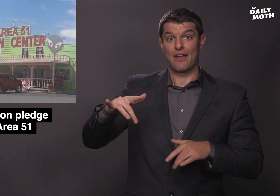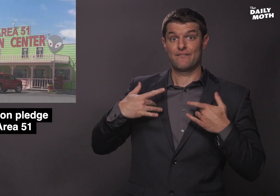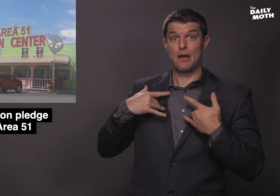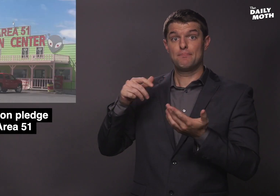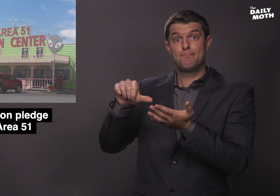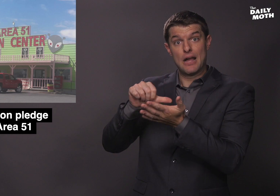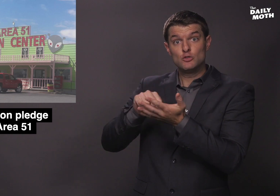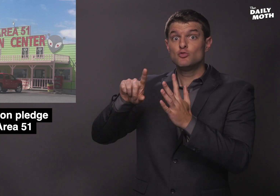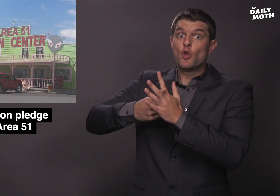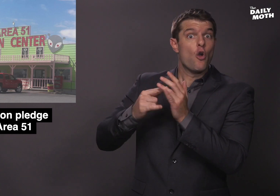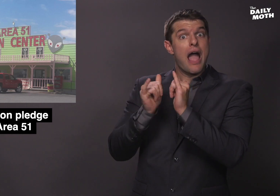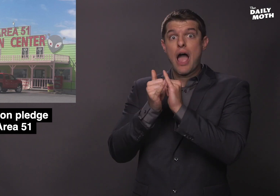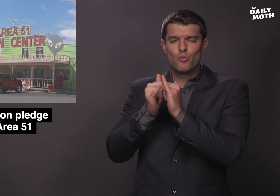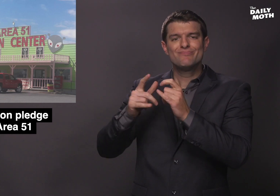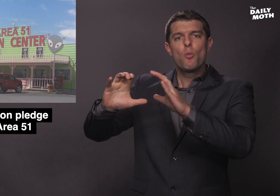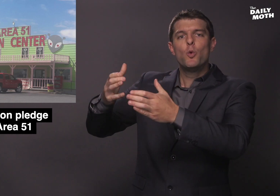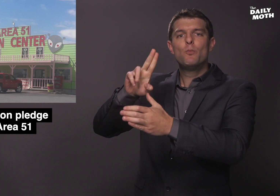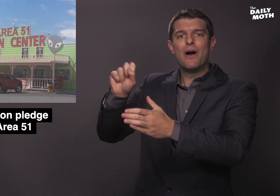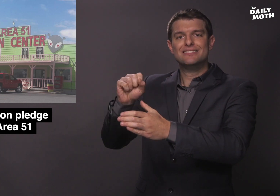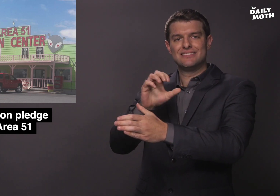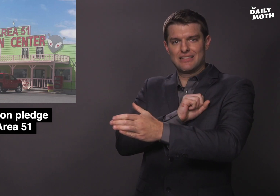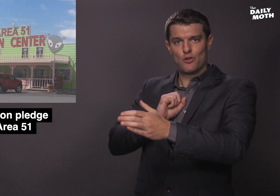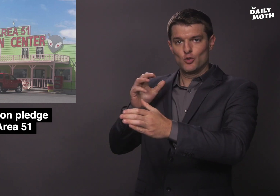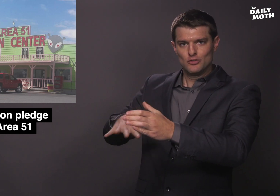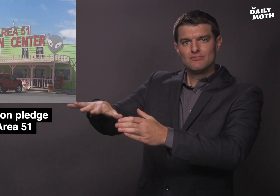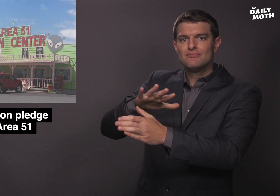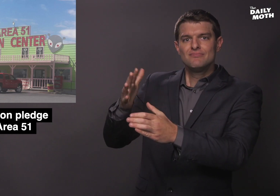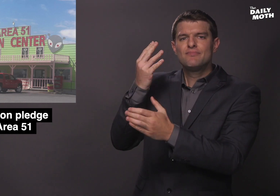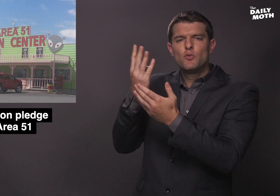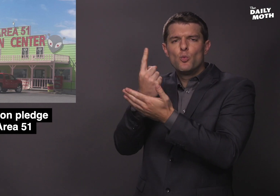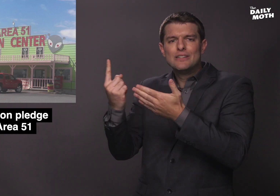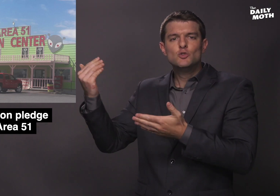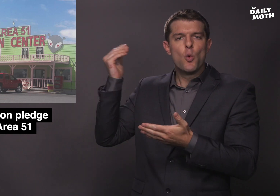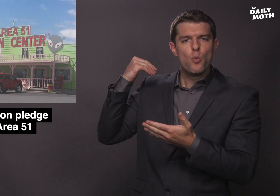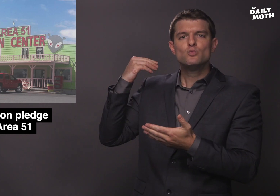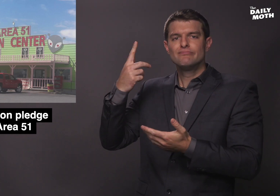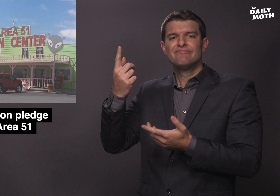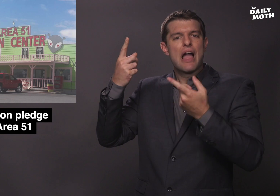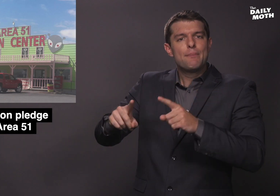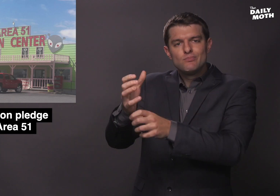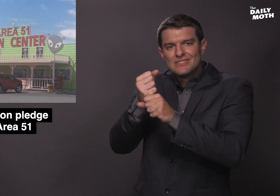This event was started after a group of US senators received